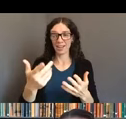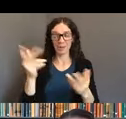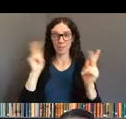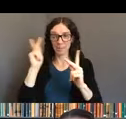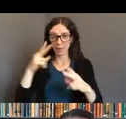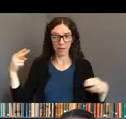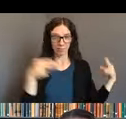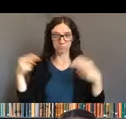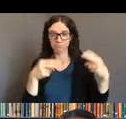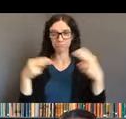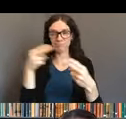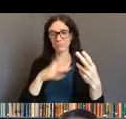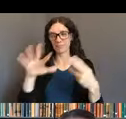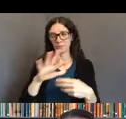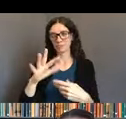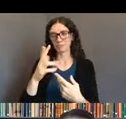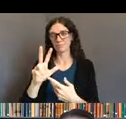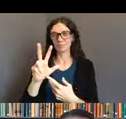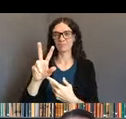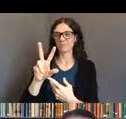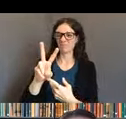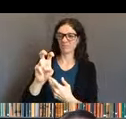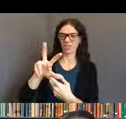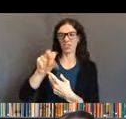and they, and it's, really the presentations have been great.